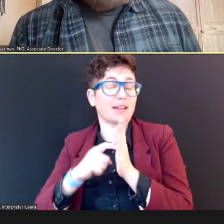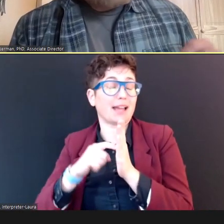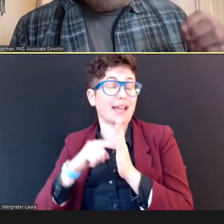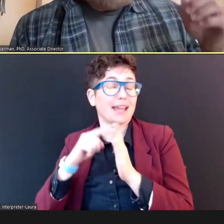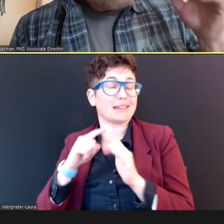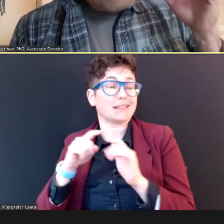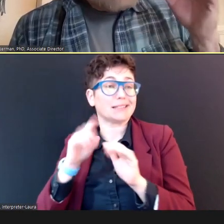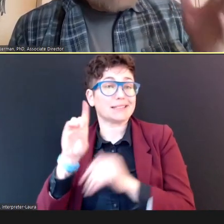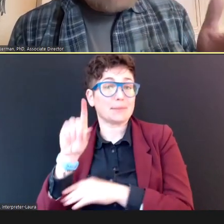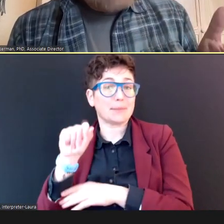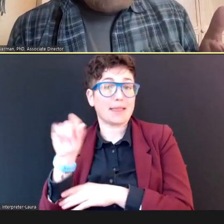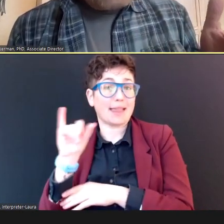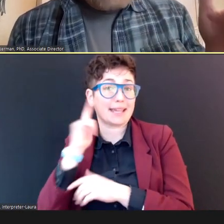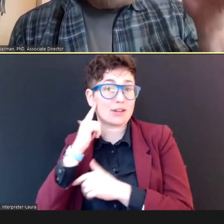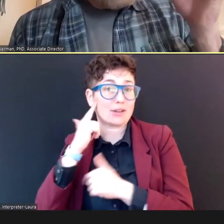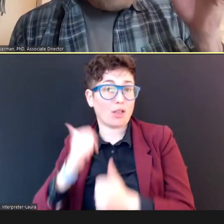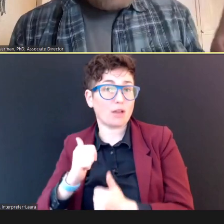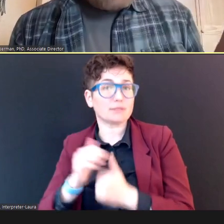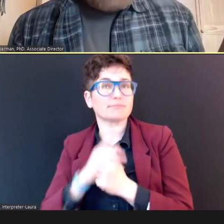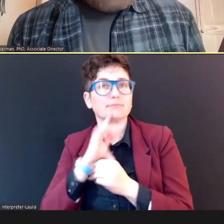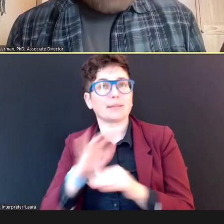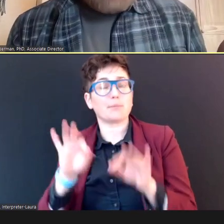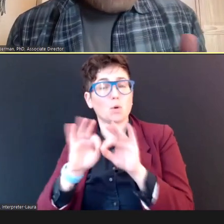important to know, no screening method is 100% effective in